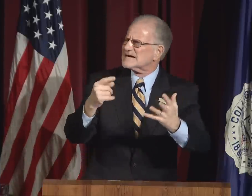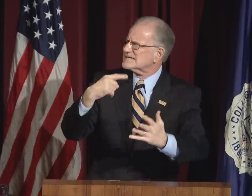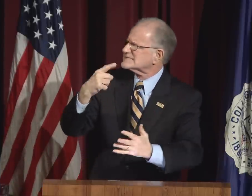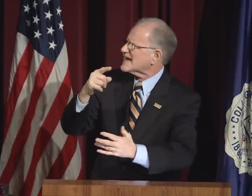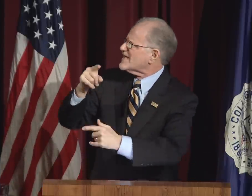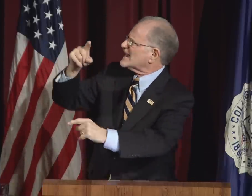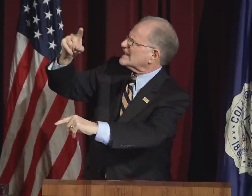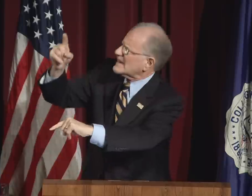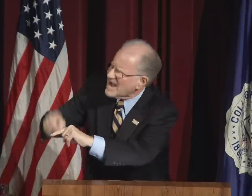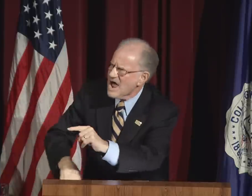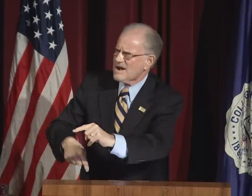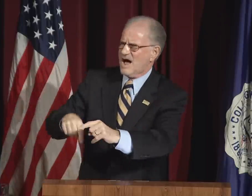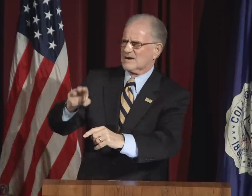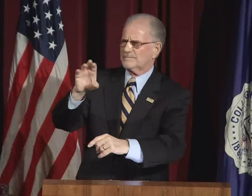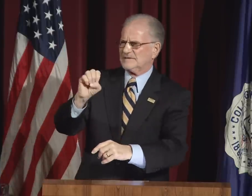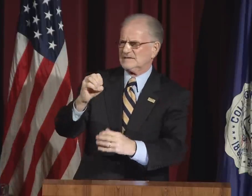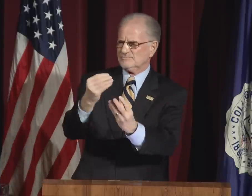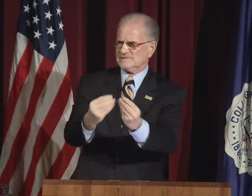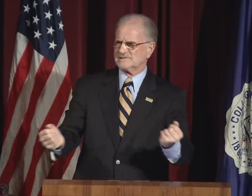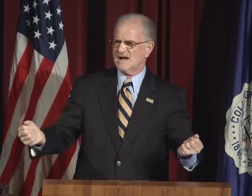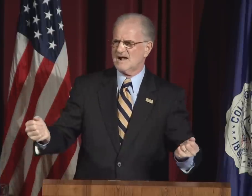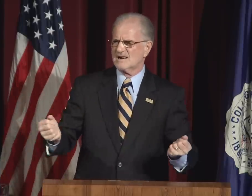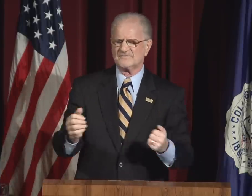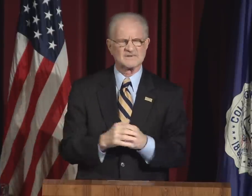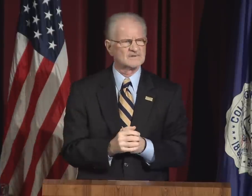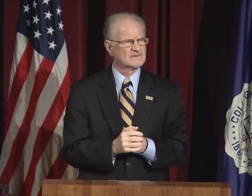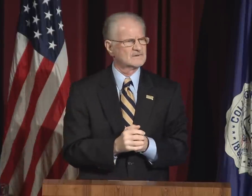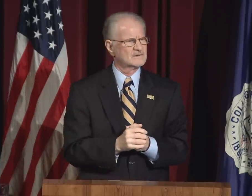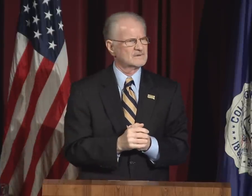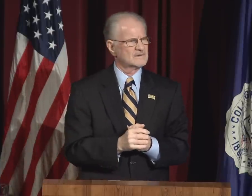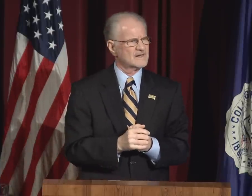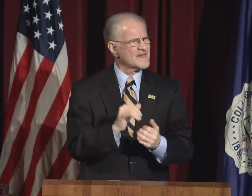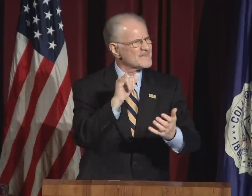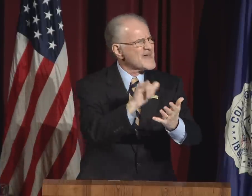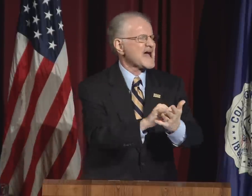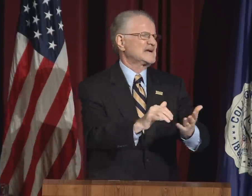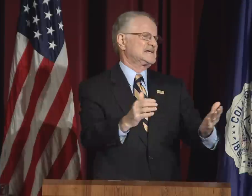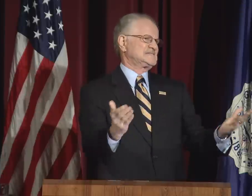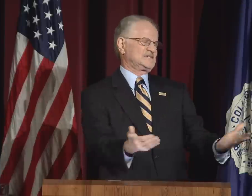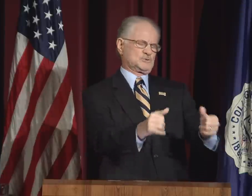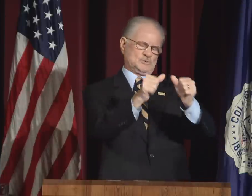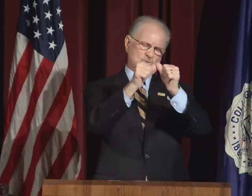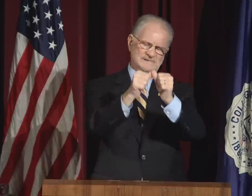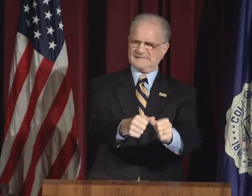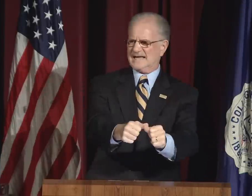Many say this cannot be resolved,